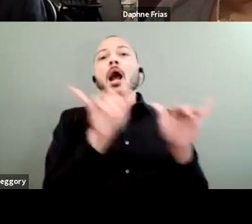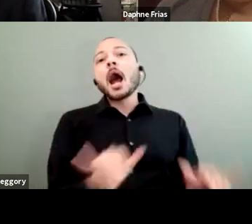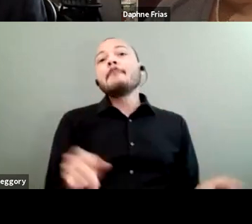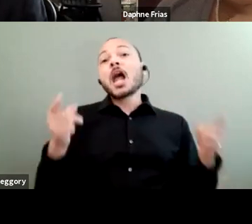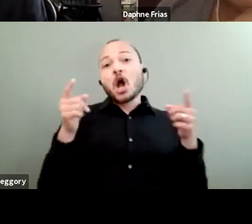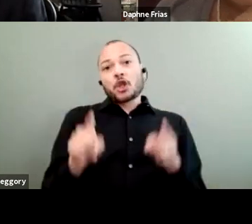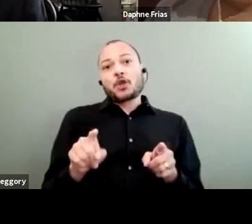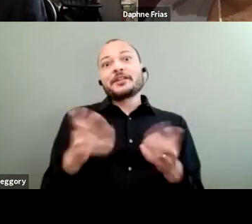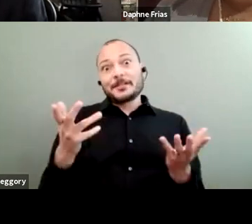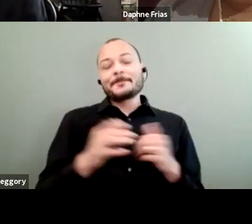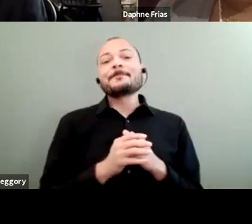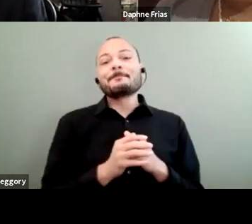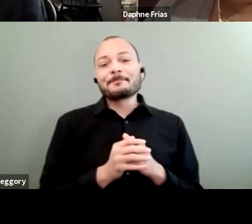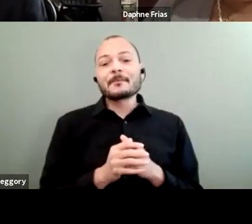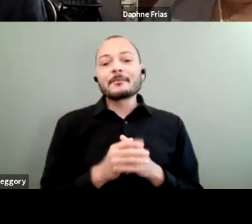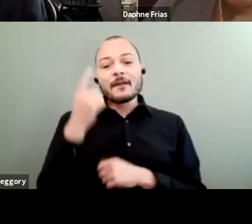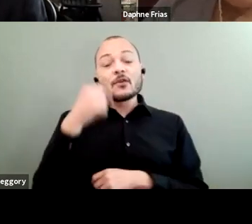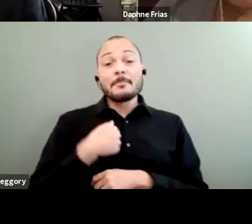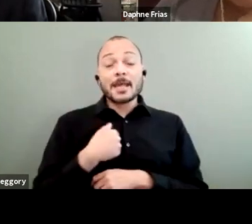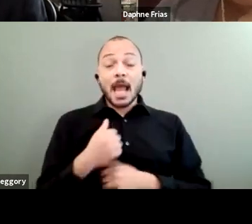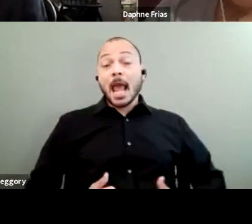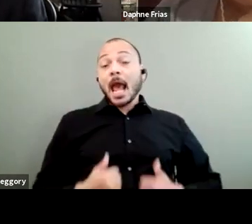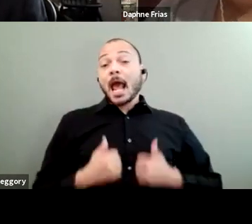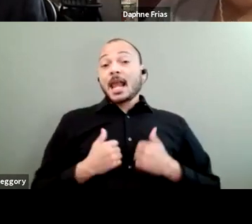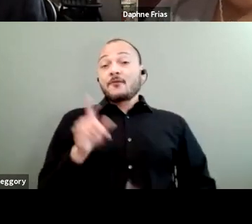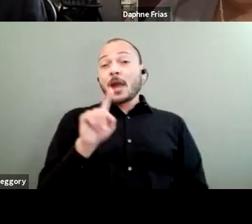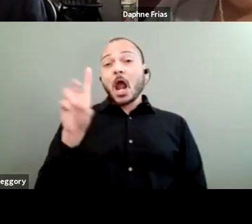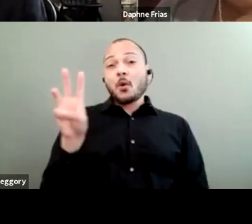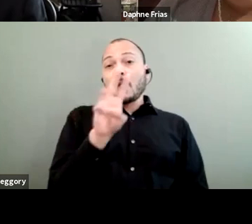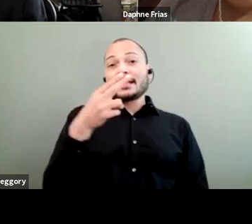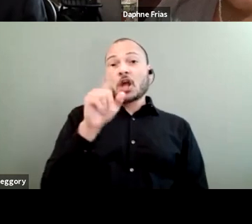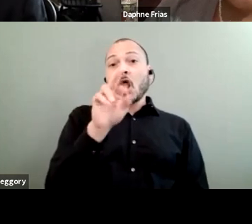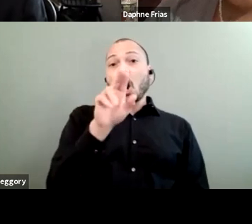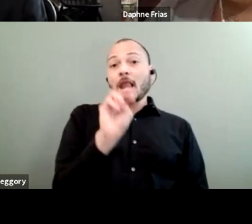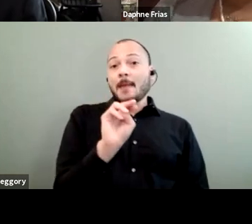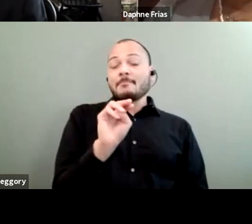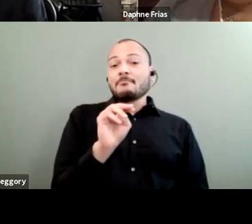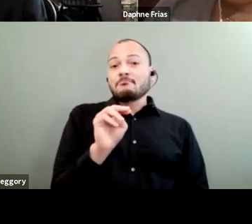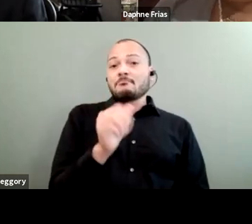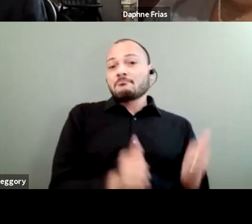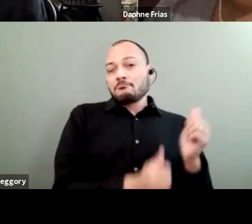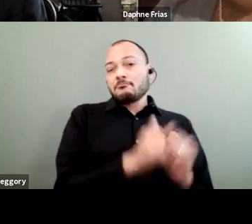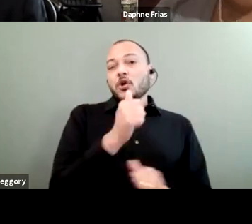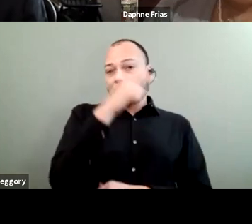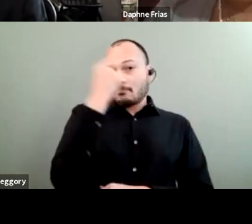For me, I live in West Harlem, a predominantly black and brown community, low income community,